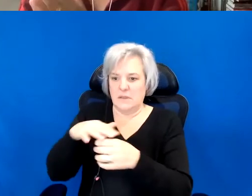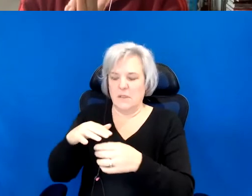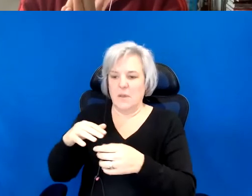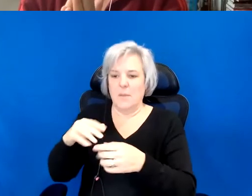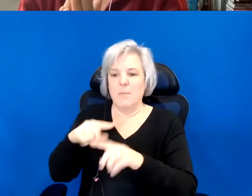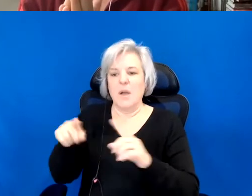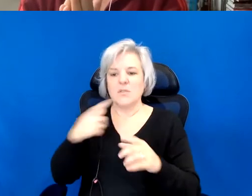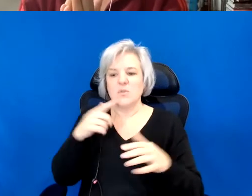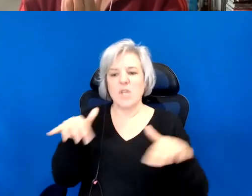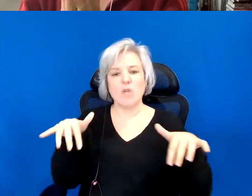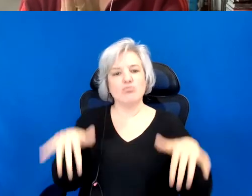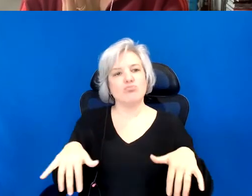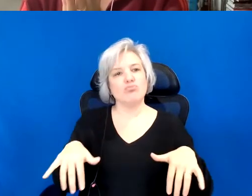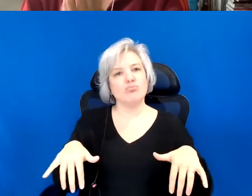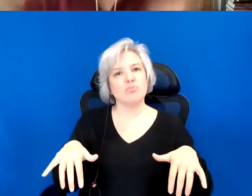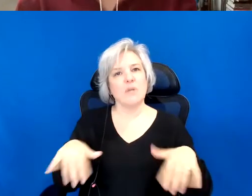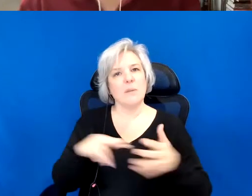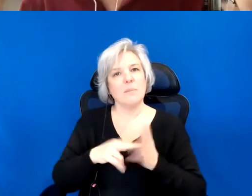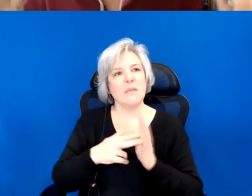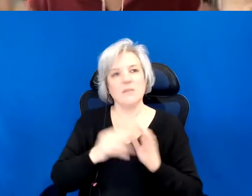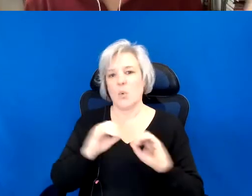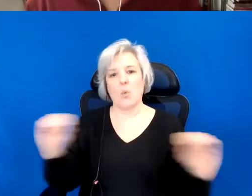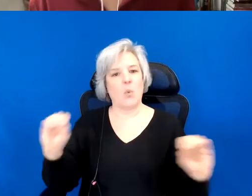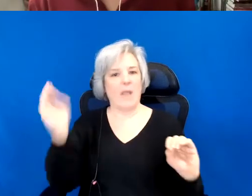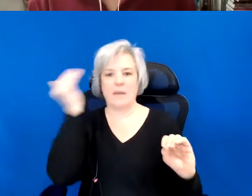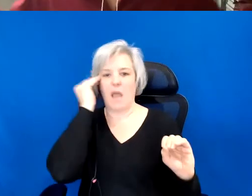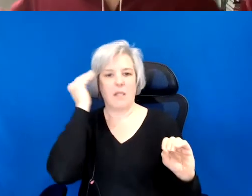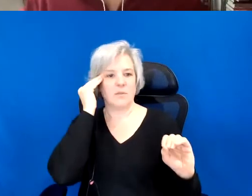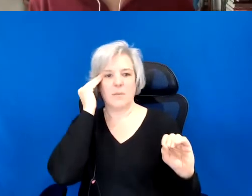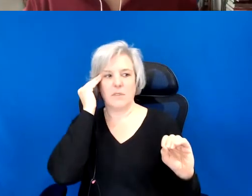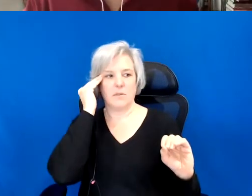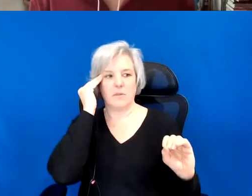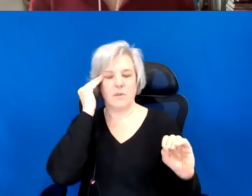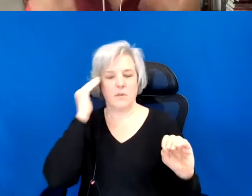do landed knowledge mint. And I mean this is, I say this about you know